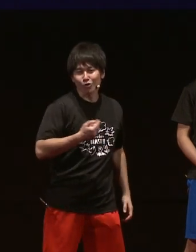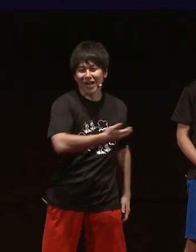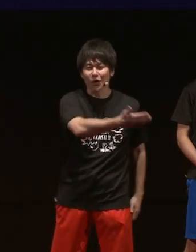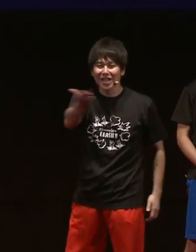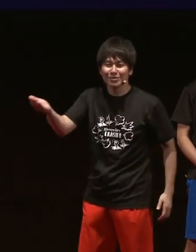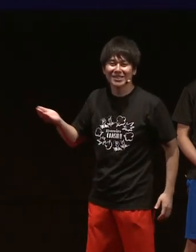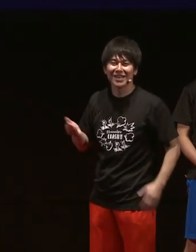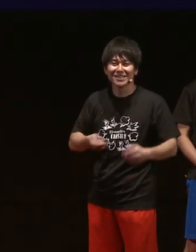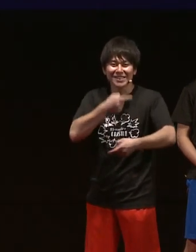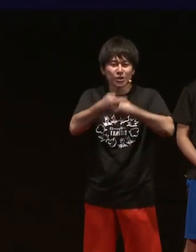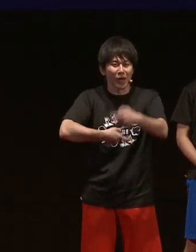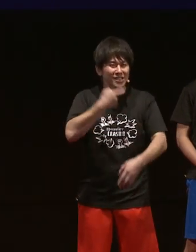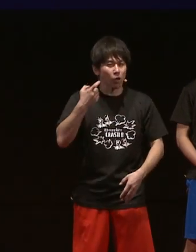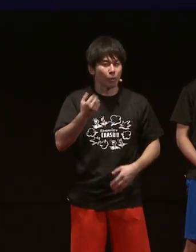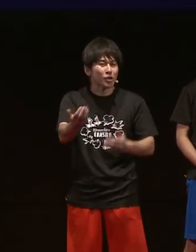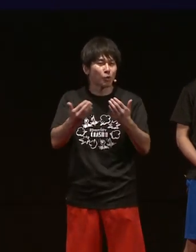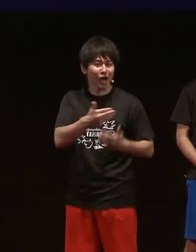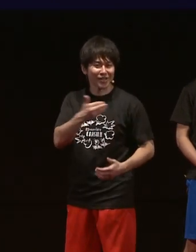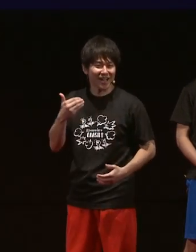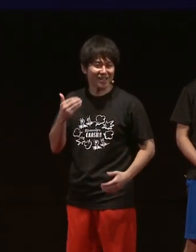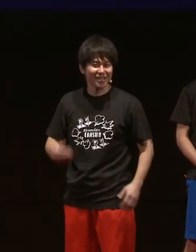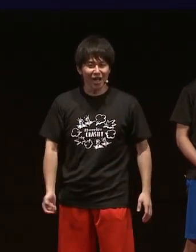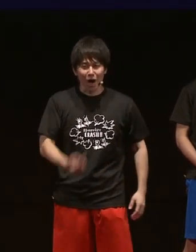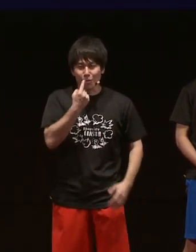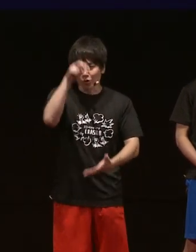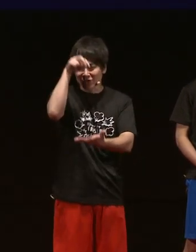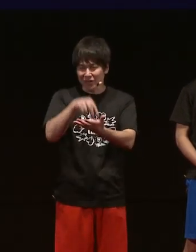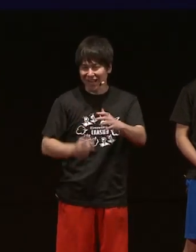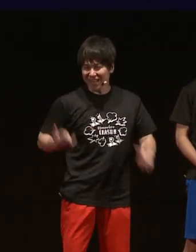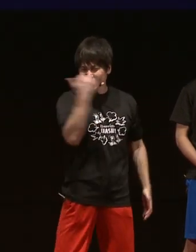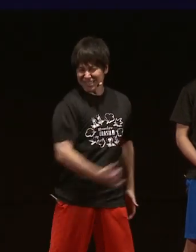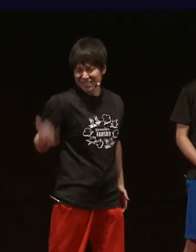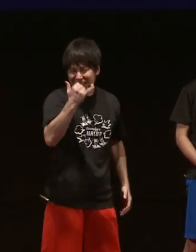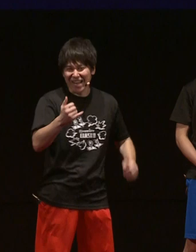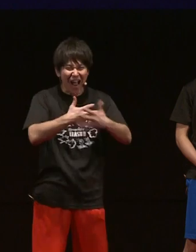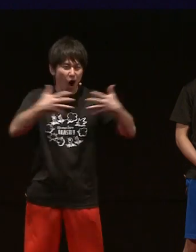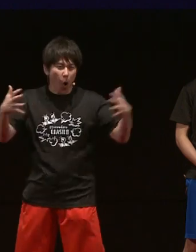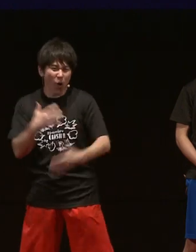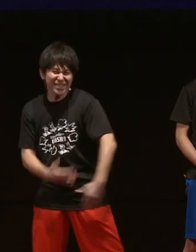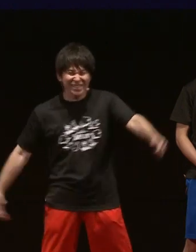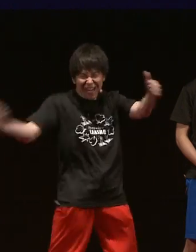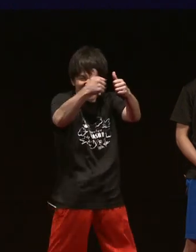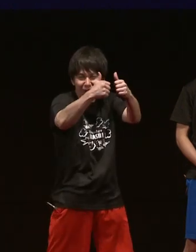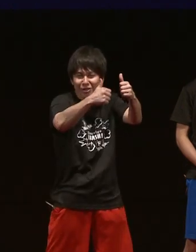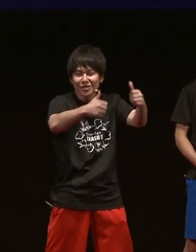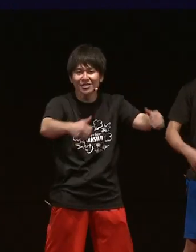I want to get you all interested in sign language. This is one of the biggest challenges in my life,